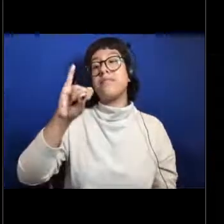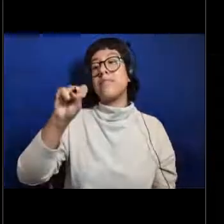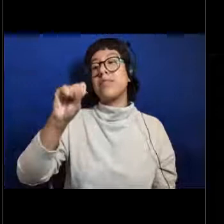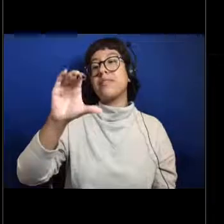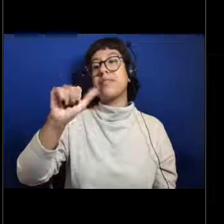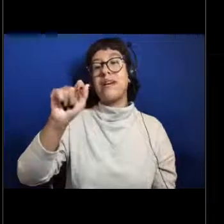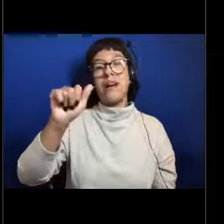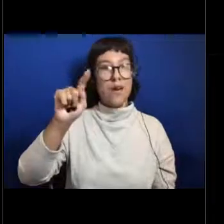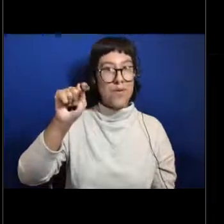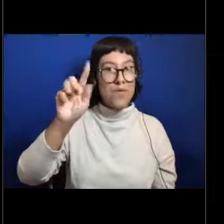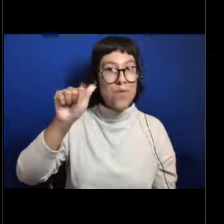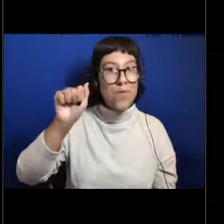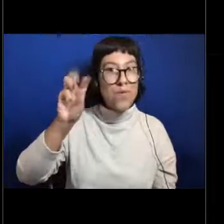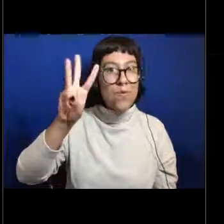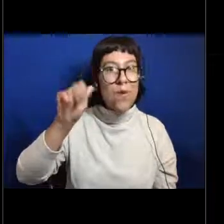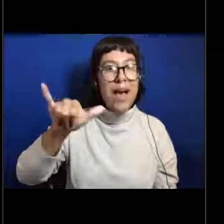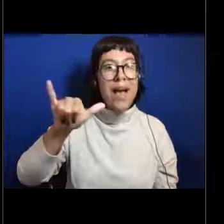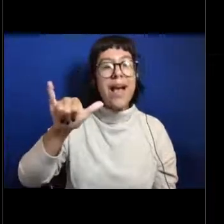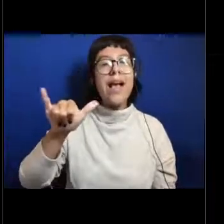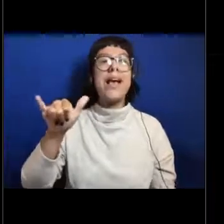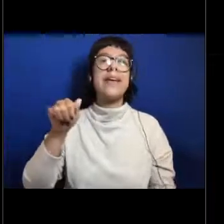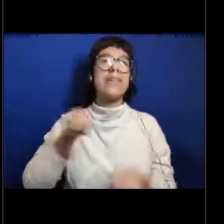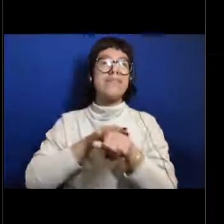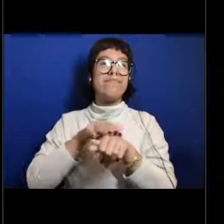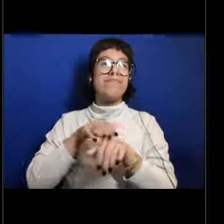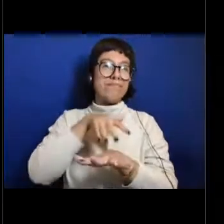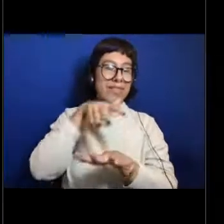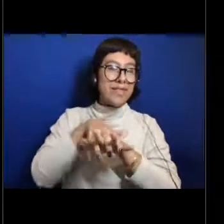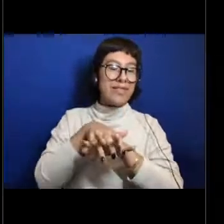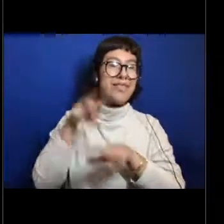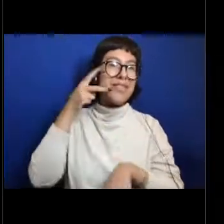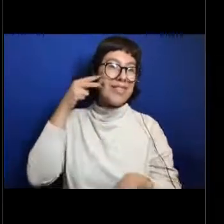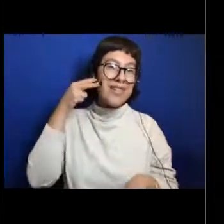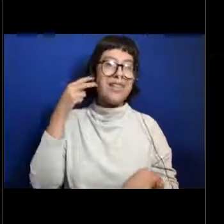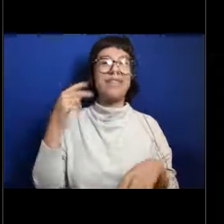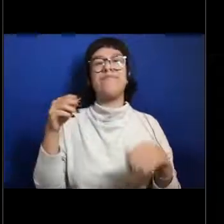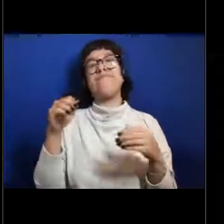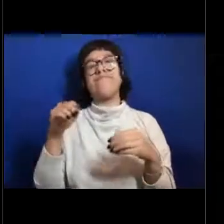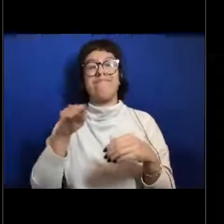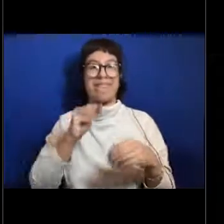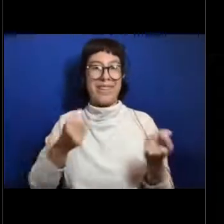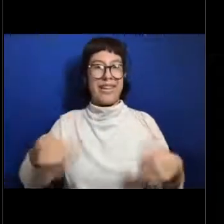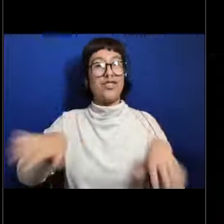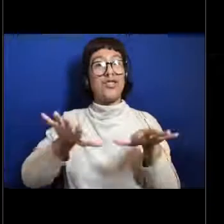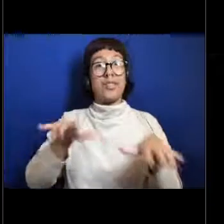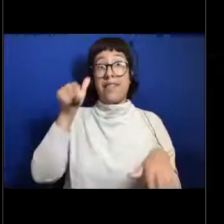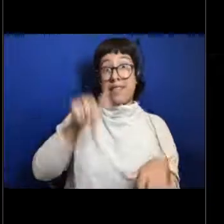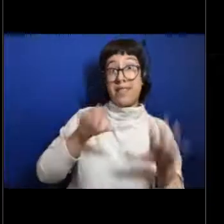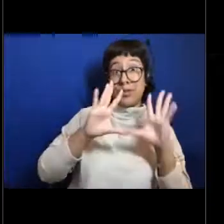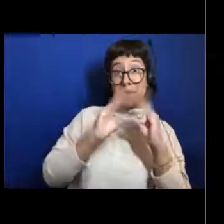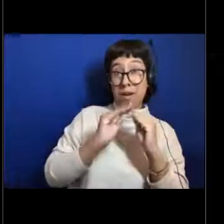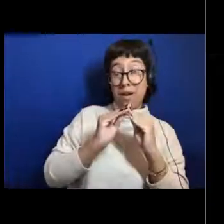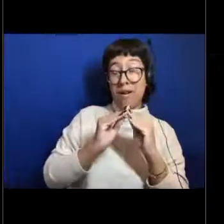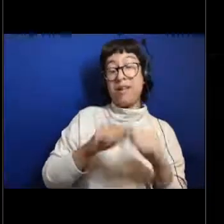and the Piscataway Indian Nation. We are hosting this webinar from the ancestral lands of the Mashpee Wampanoag tribe